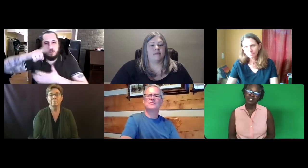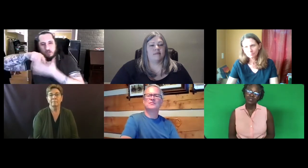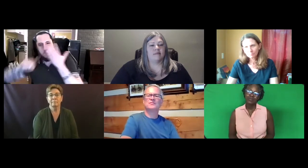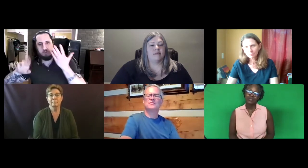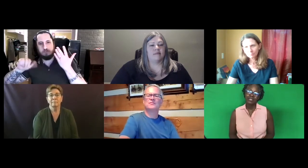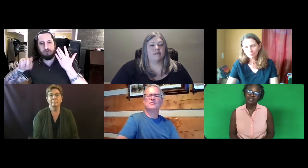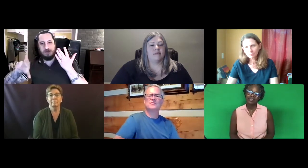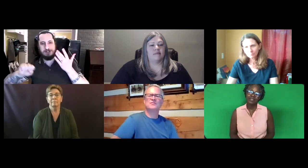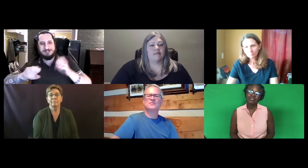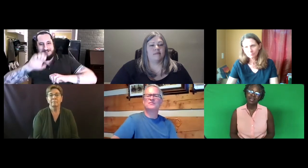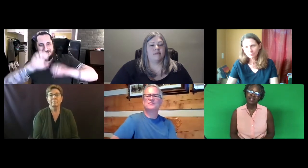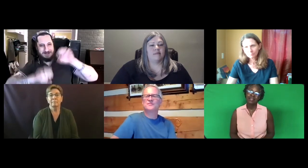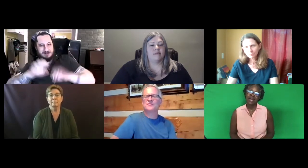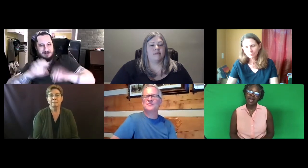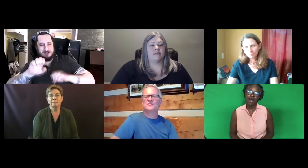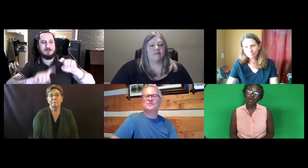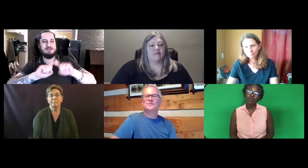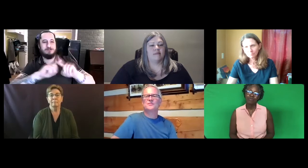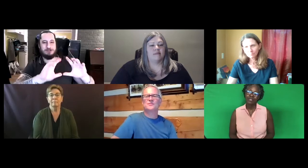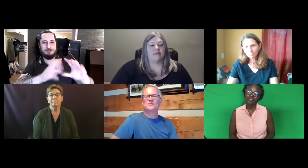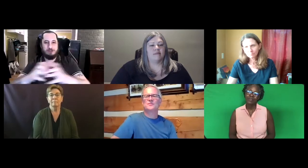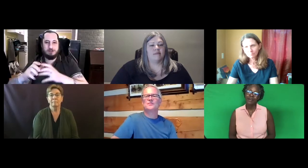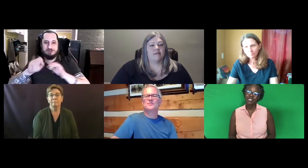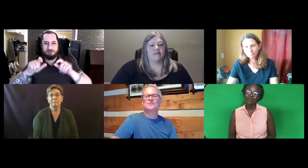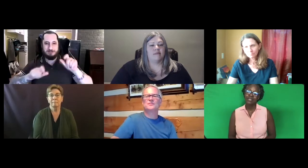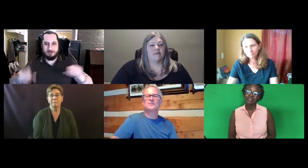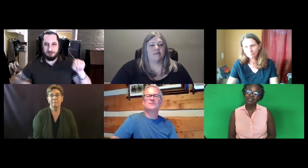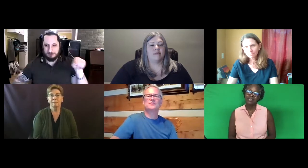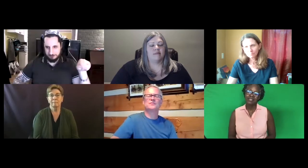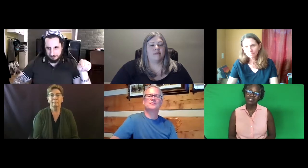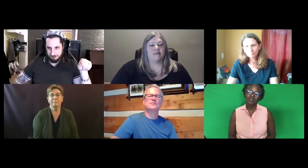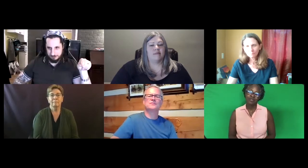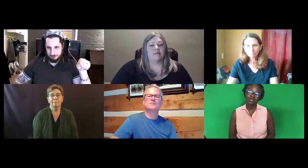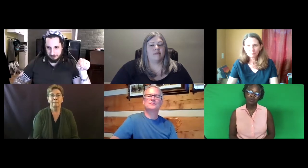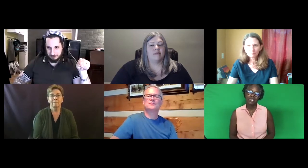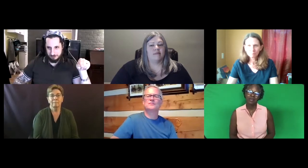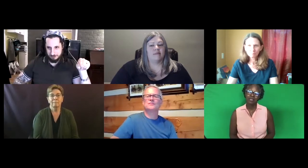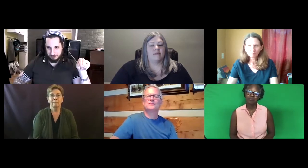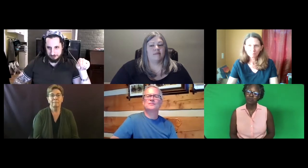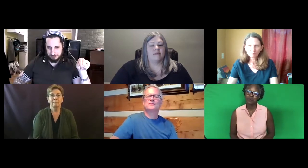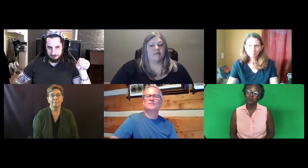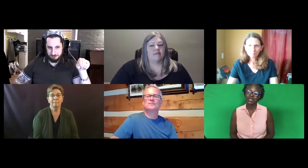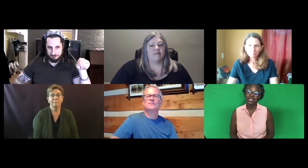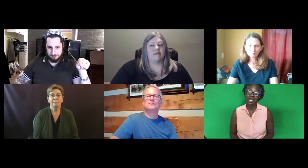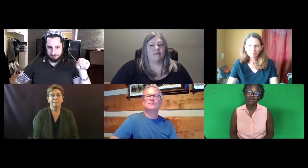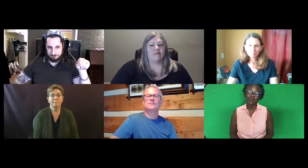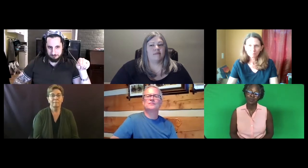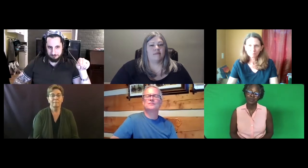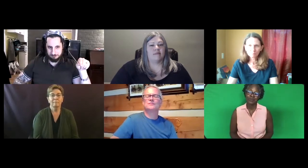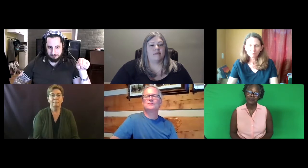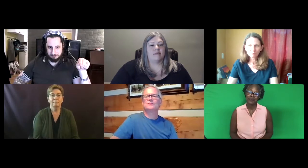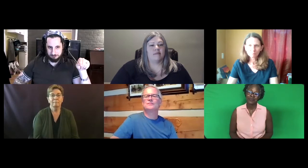And what I can tell you is that how raters evaluate is different, depending on the people